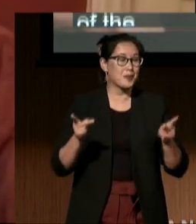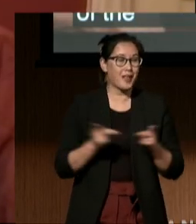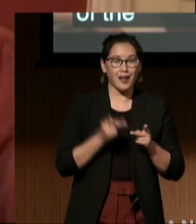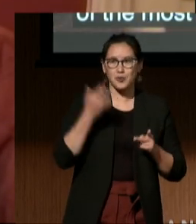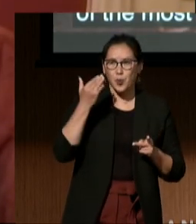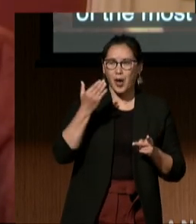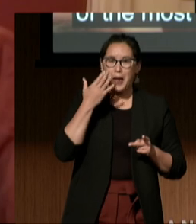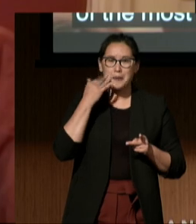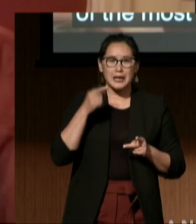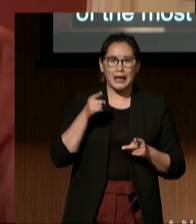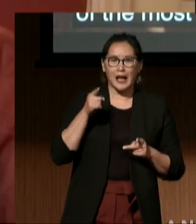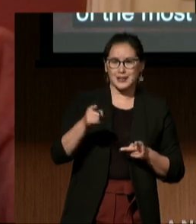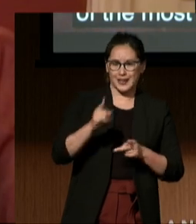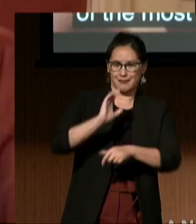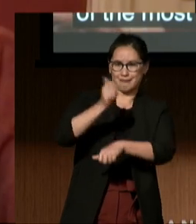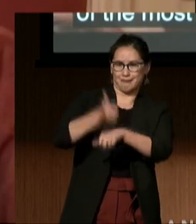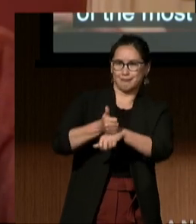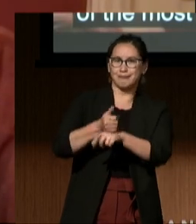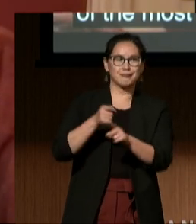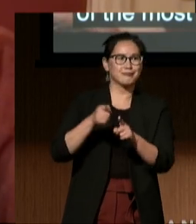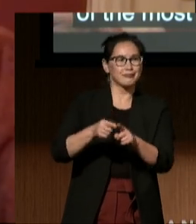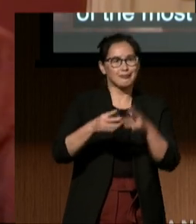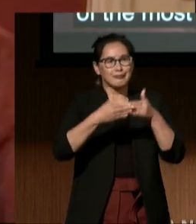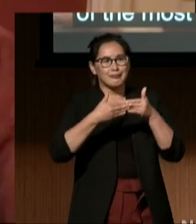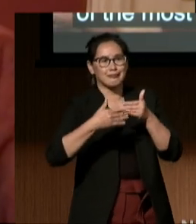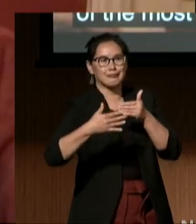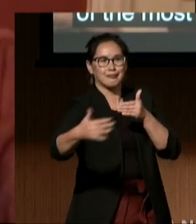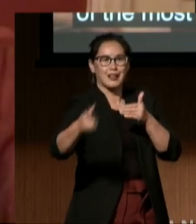ties to the disability and Civil Rights movements.